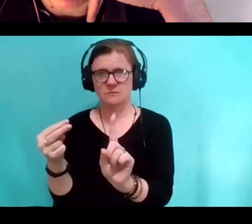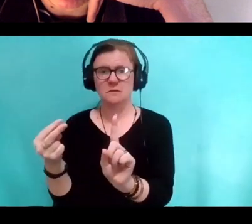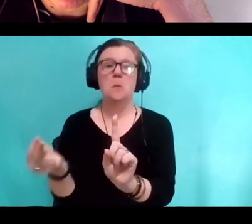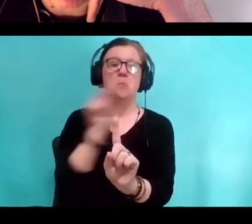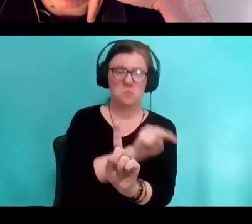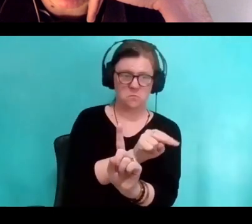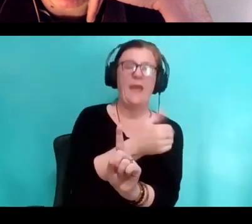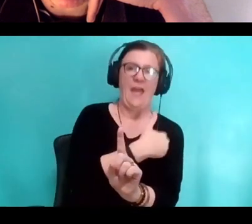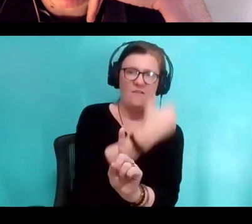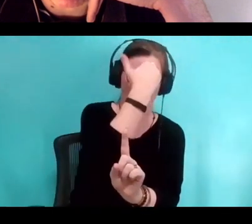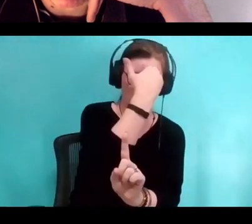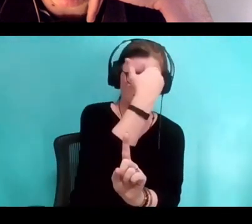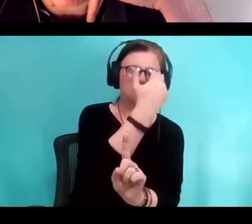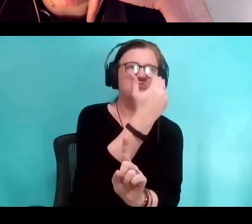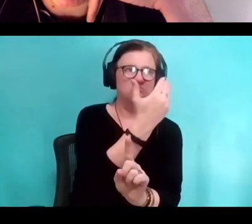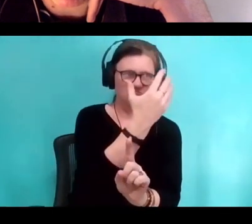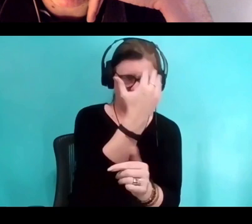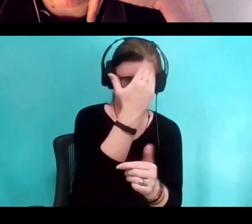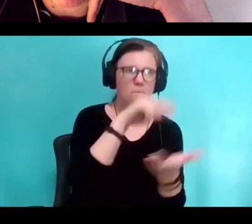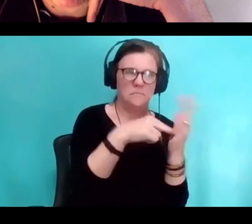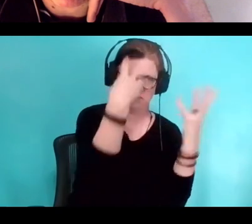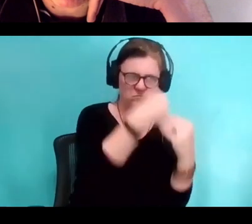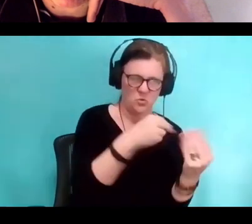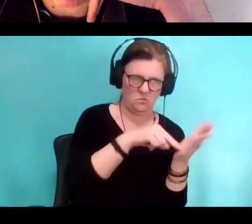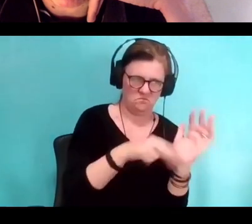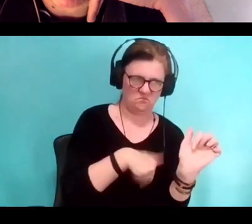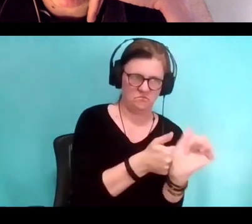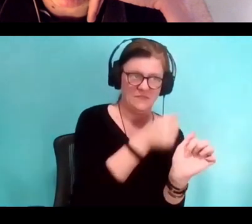And again, grad students out there